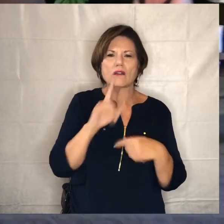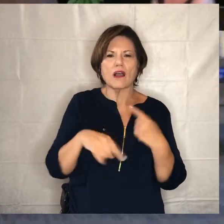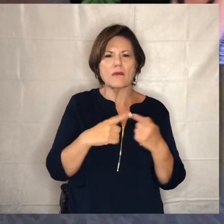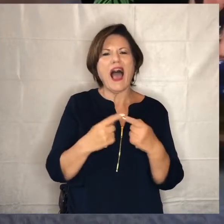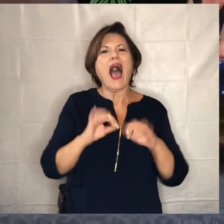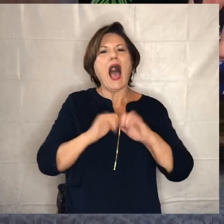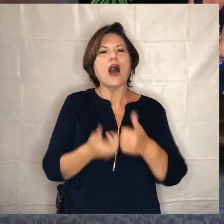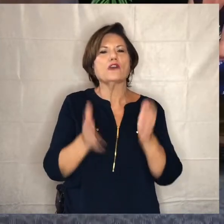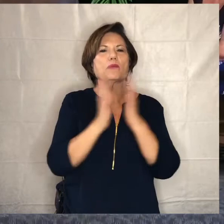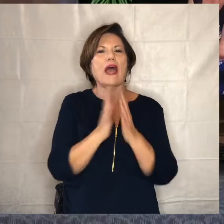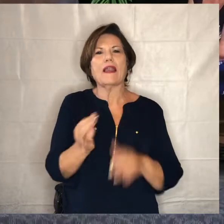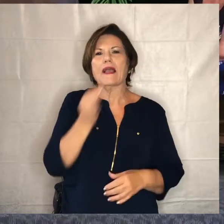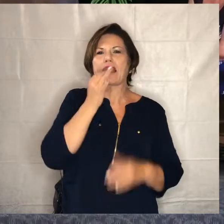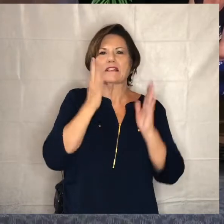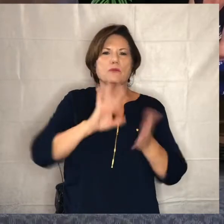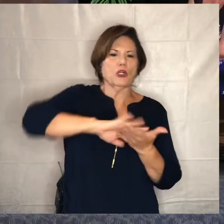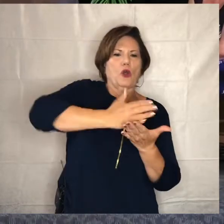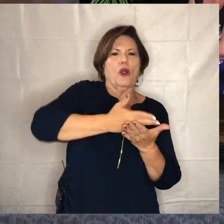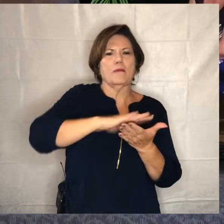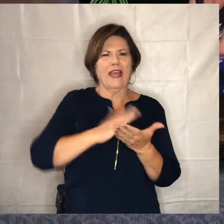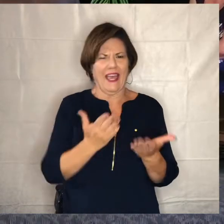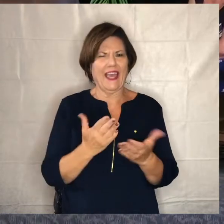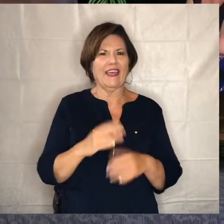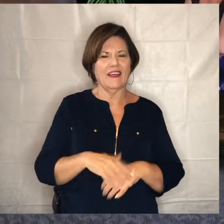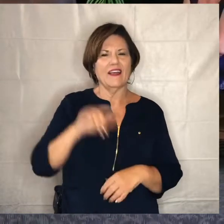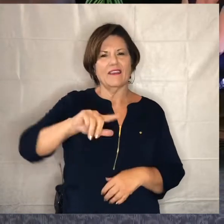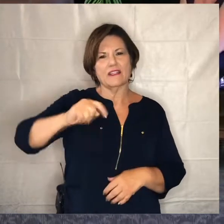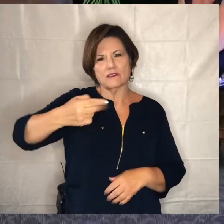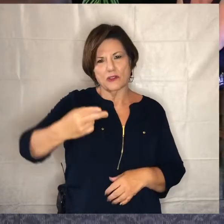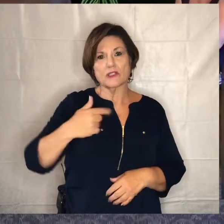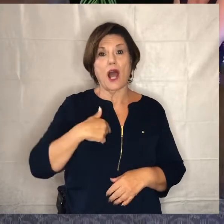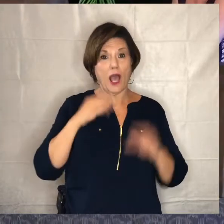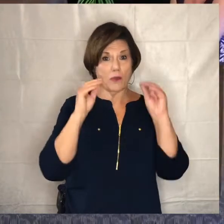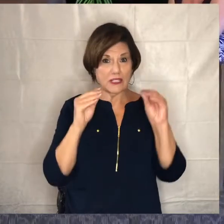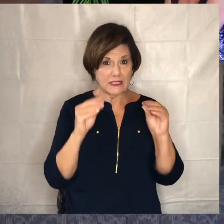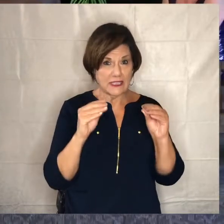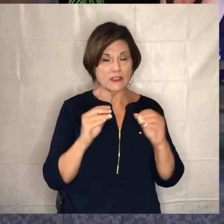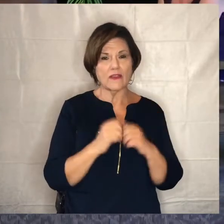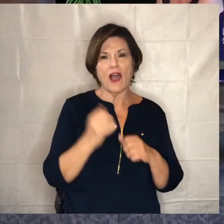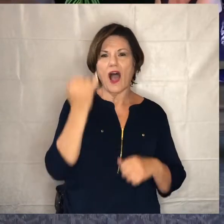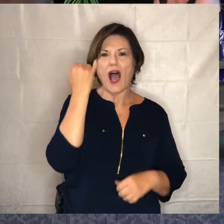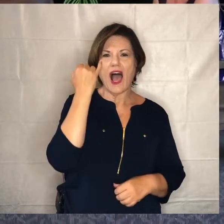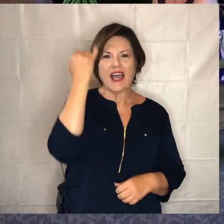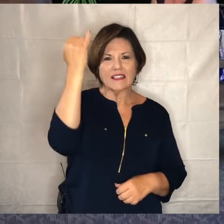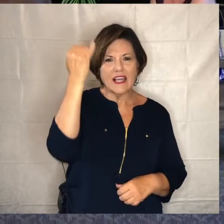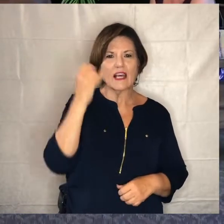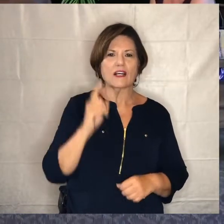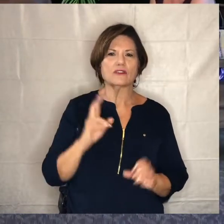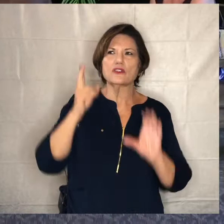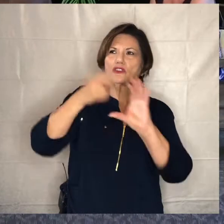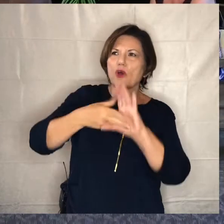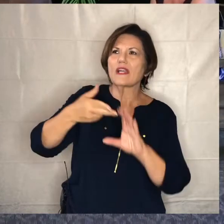and so our last class is this particular thursday i'll be teaching on that it'll be on the idea of joining uh in the work of god and